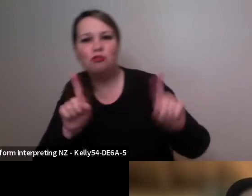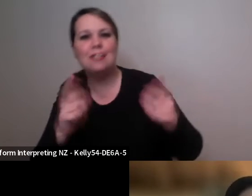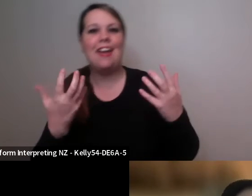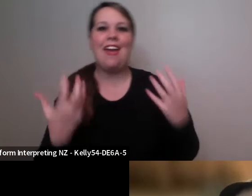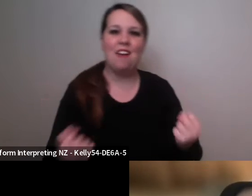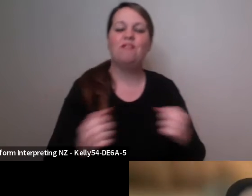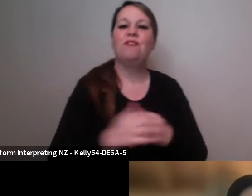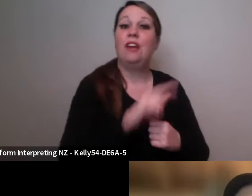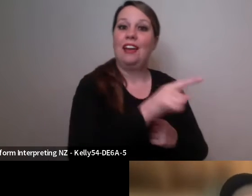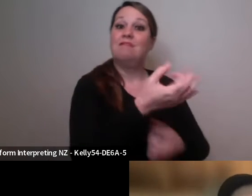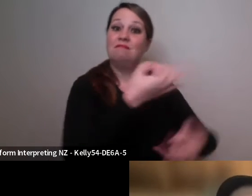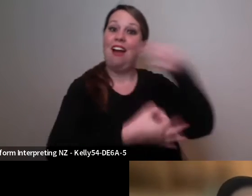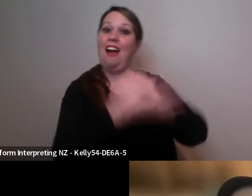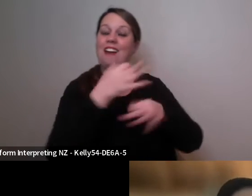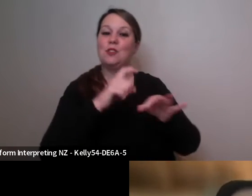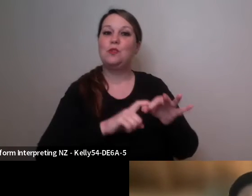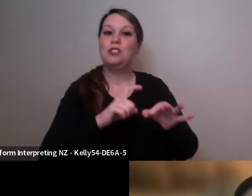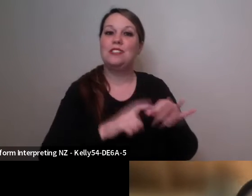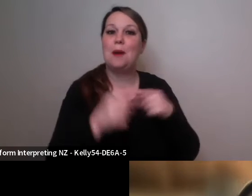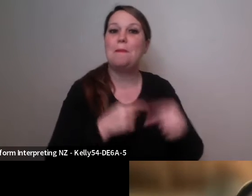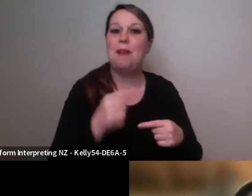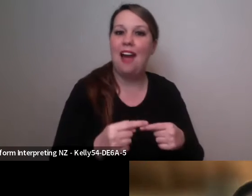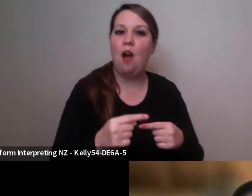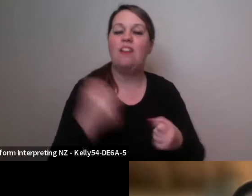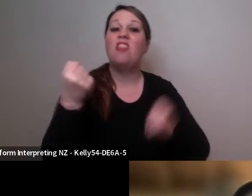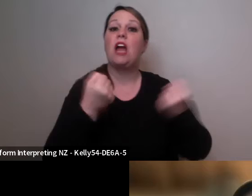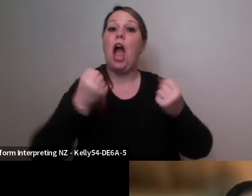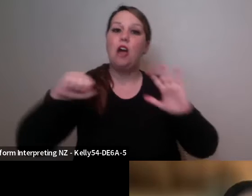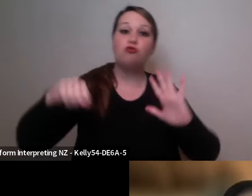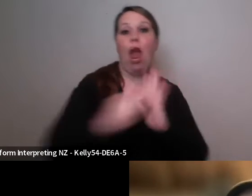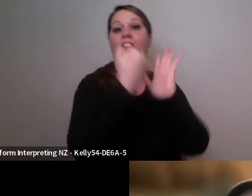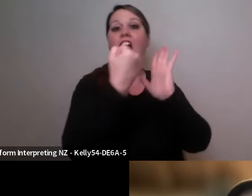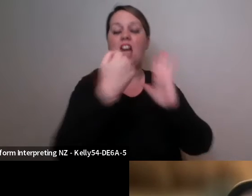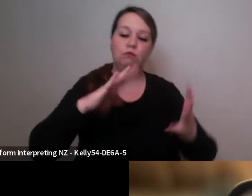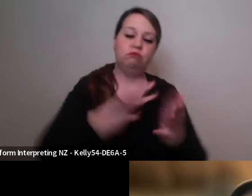ask me questions about the car crash, at that time in my life where everything changed in a